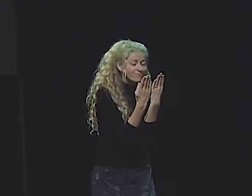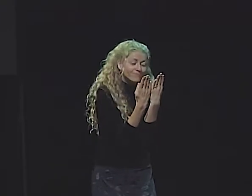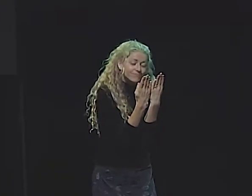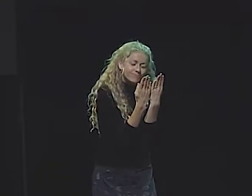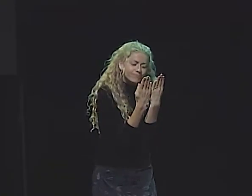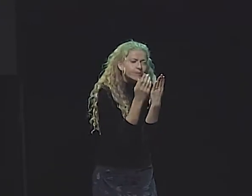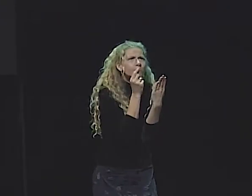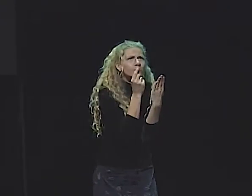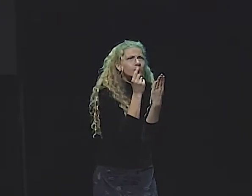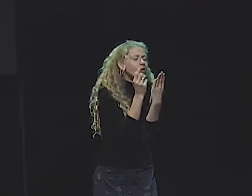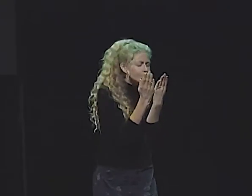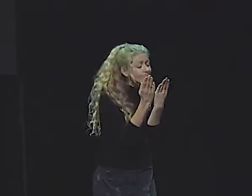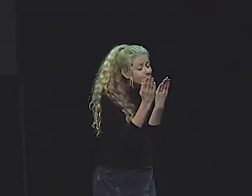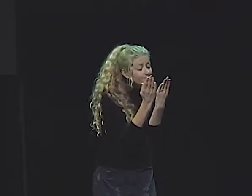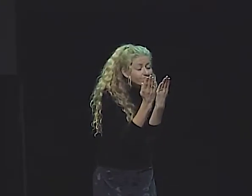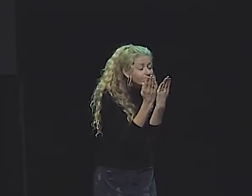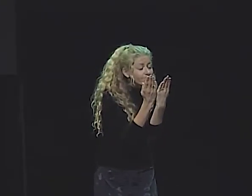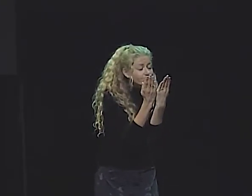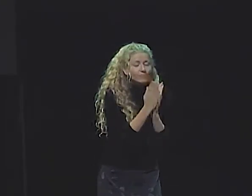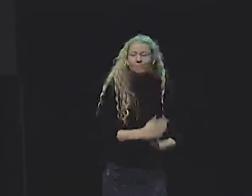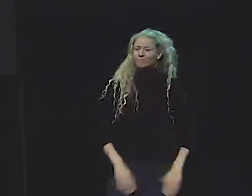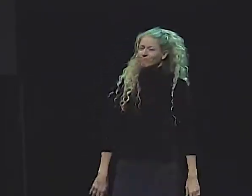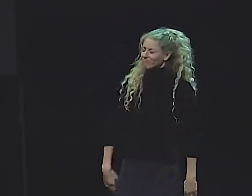TRUE BOOKWORM, SAT READING A BOOK.